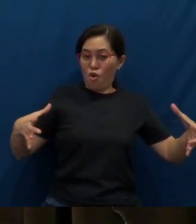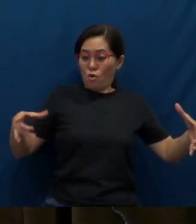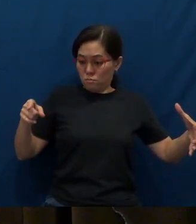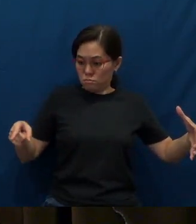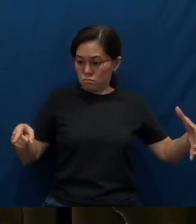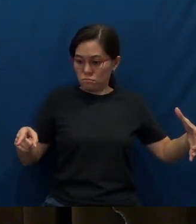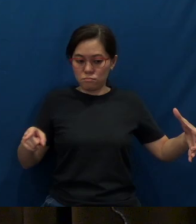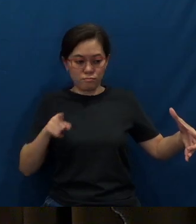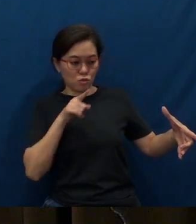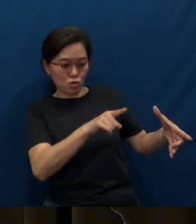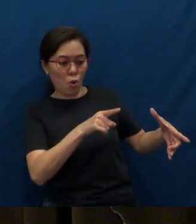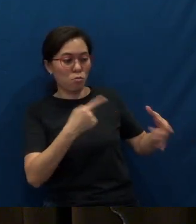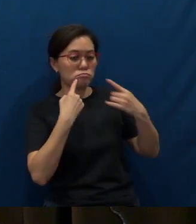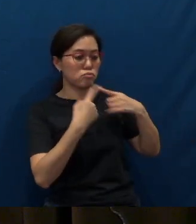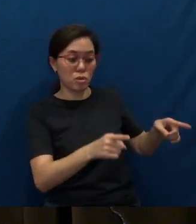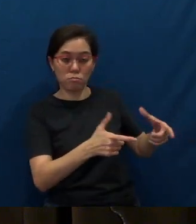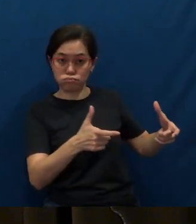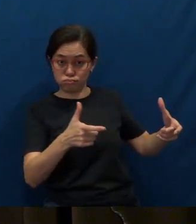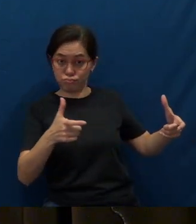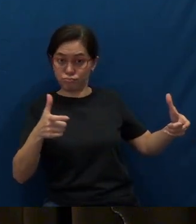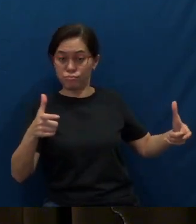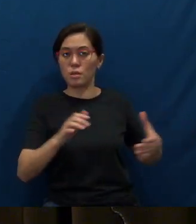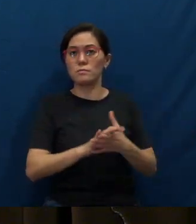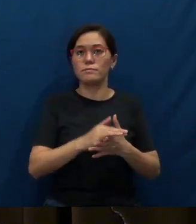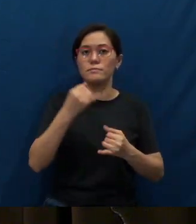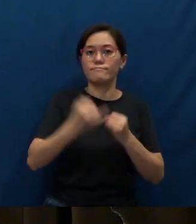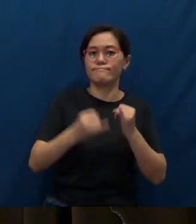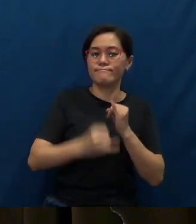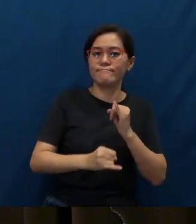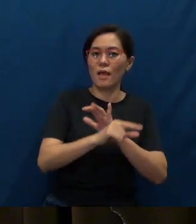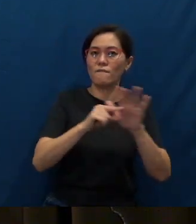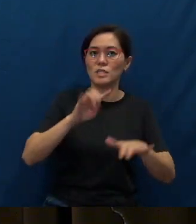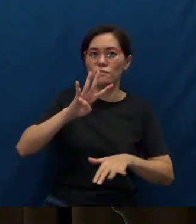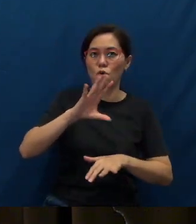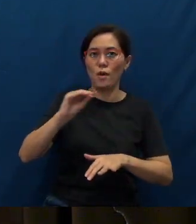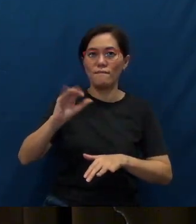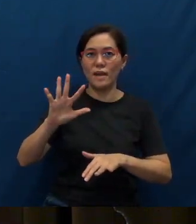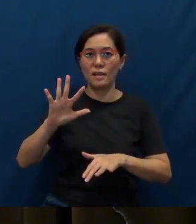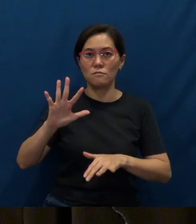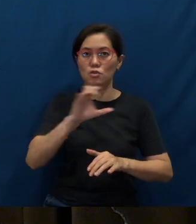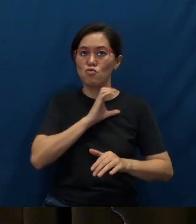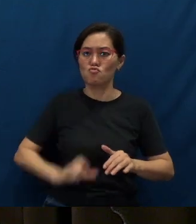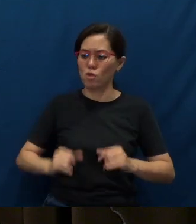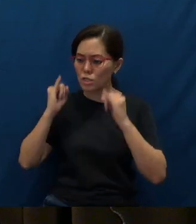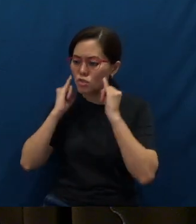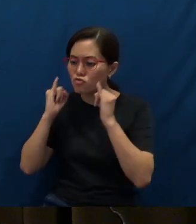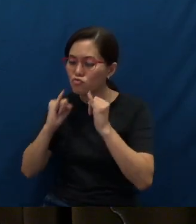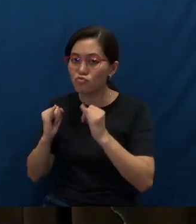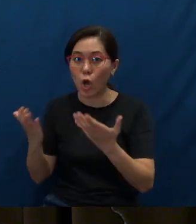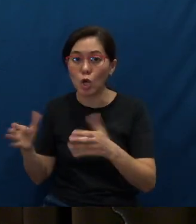And then finally, in verses 4 and 5, Christ instructed His disciples to wait -